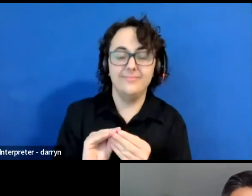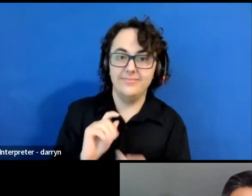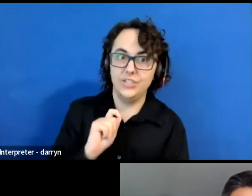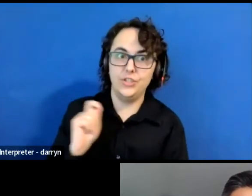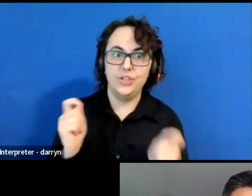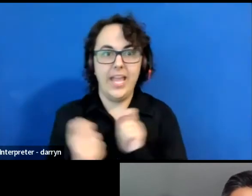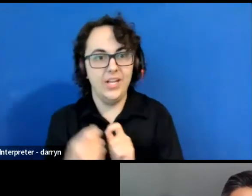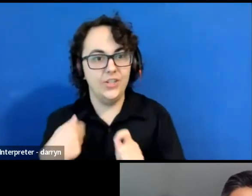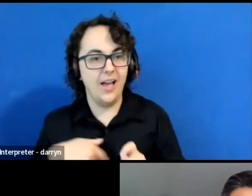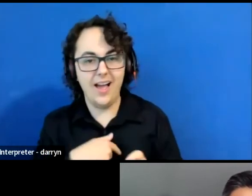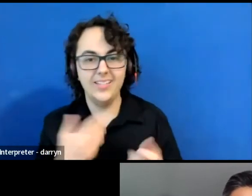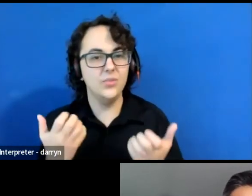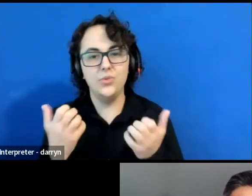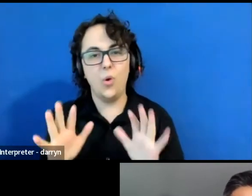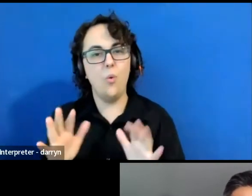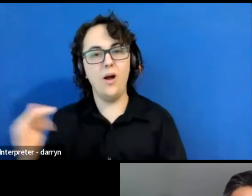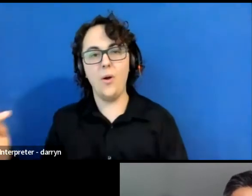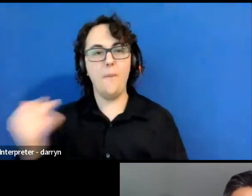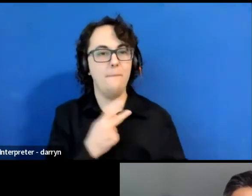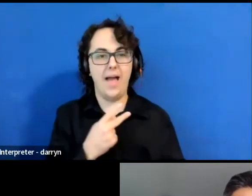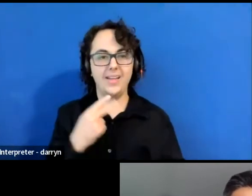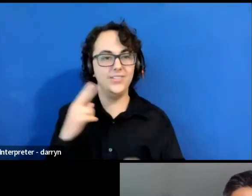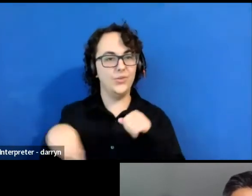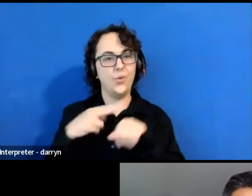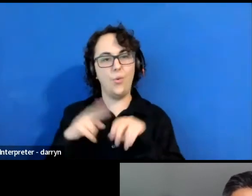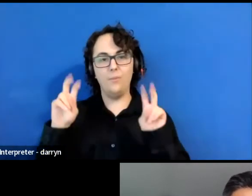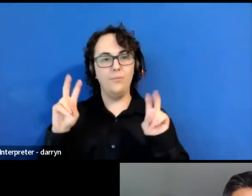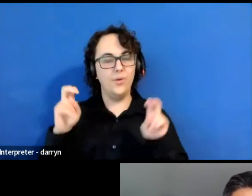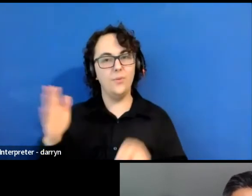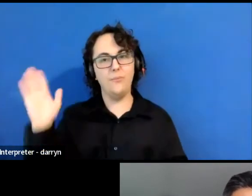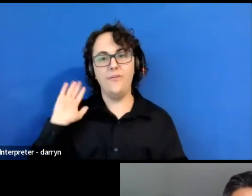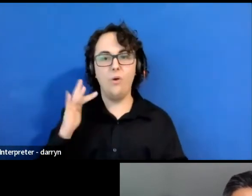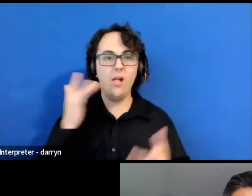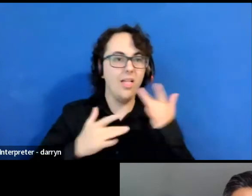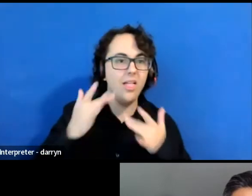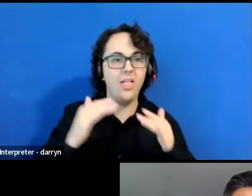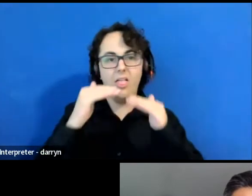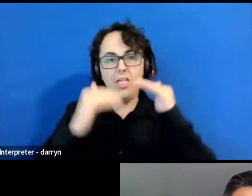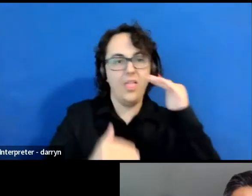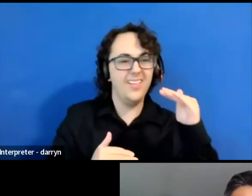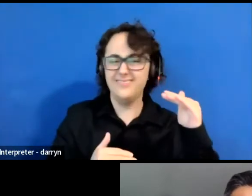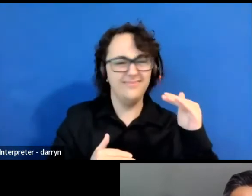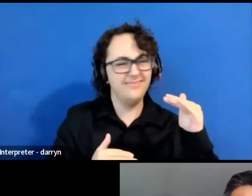of scarcity and inequity. We have worked too hard for that.